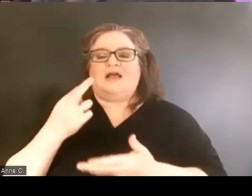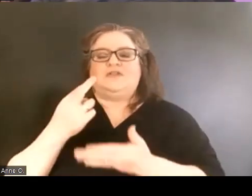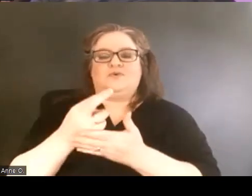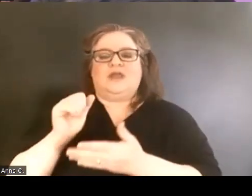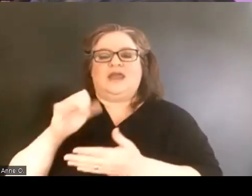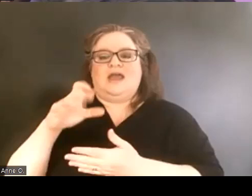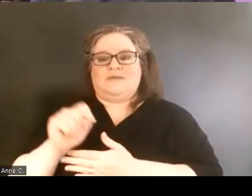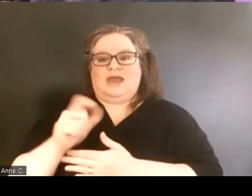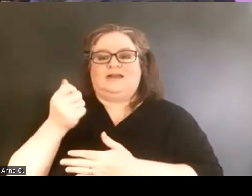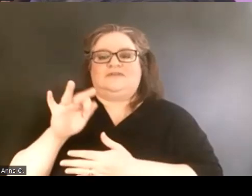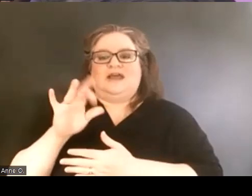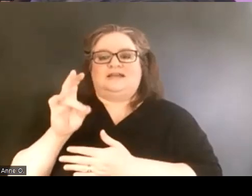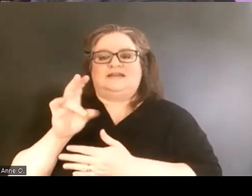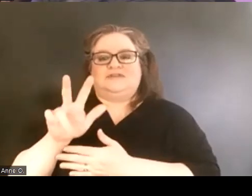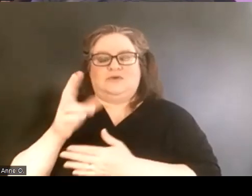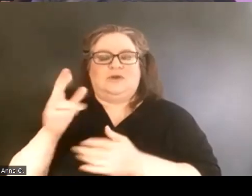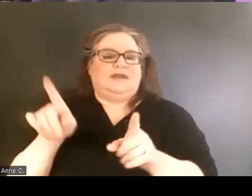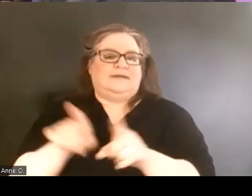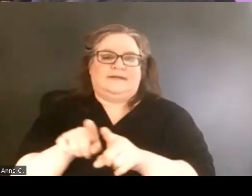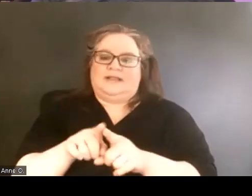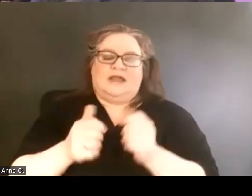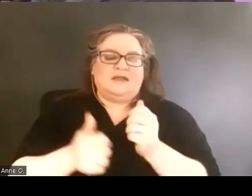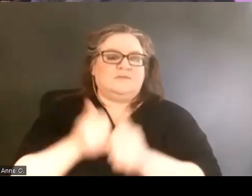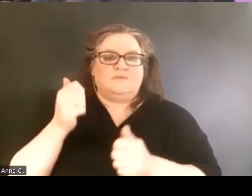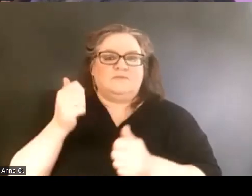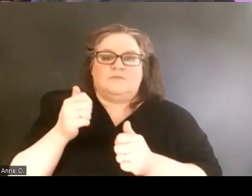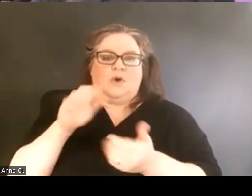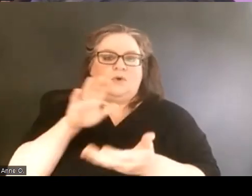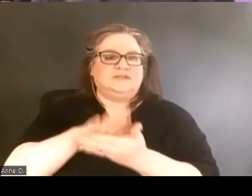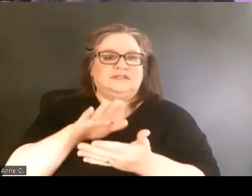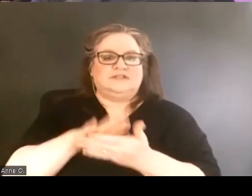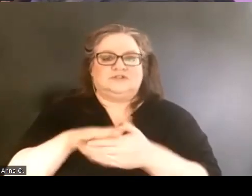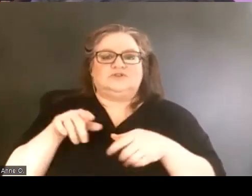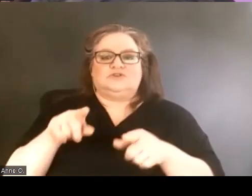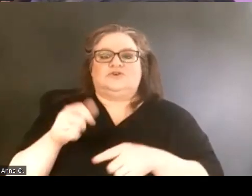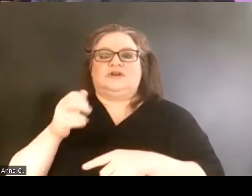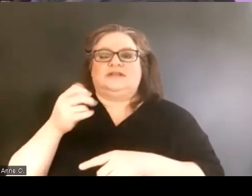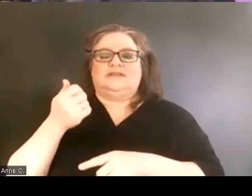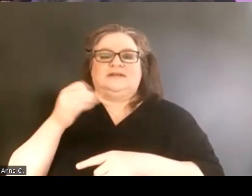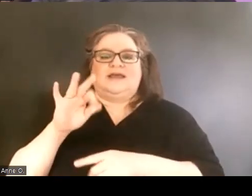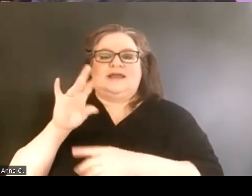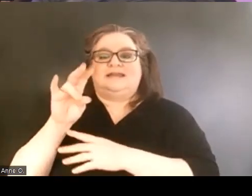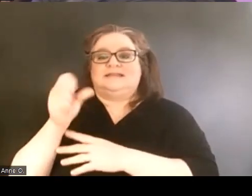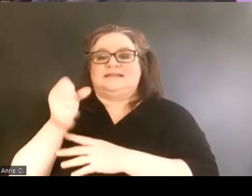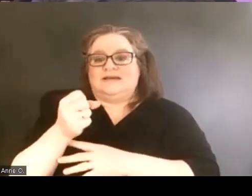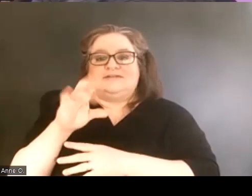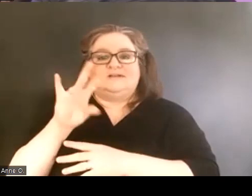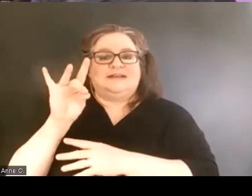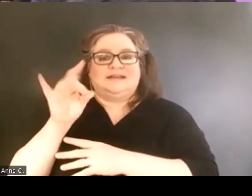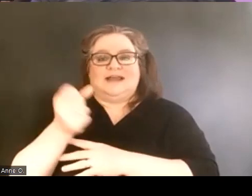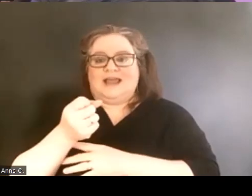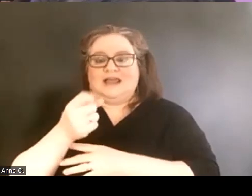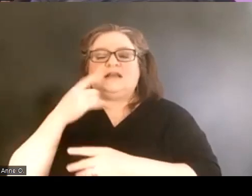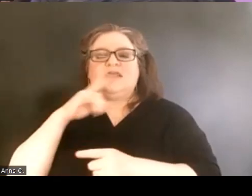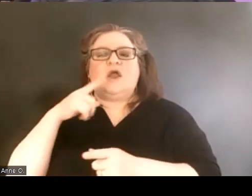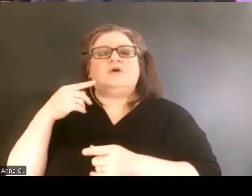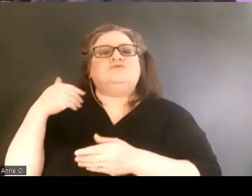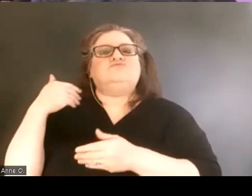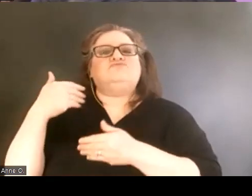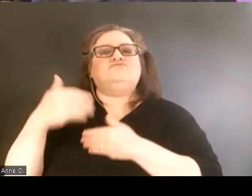and like most institutions as we were in the seventies and eighties, there was just gradual interest and request